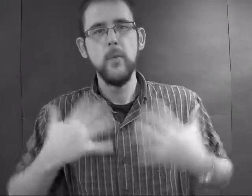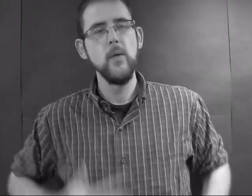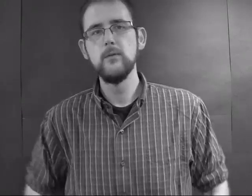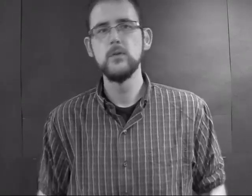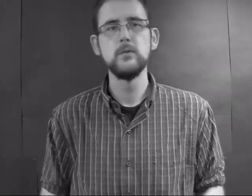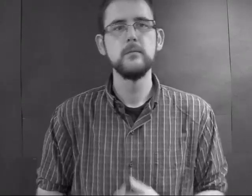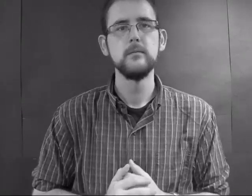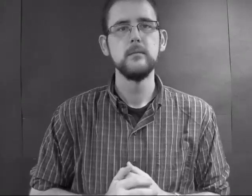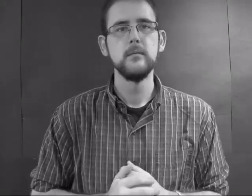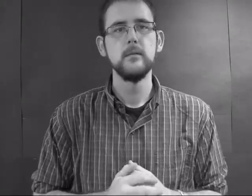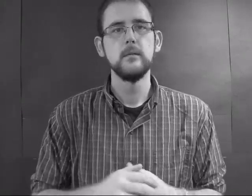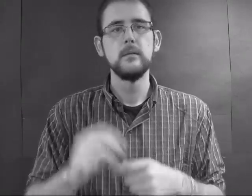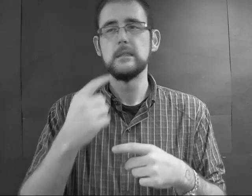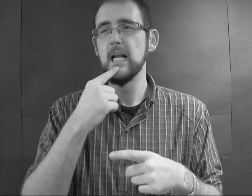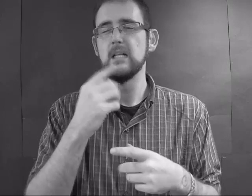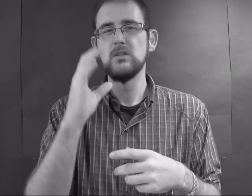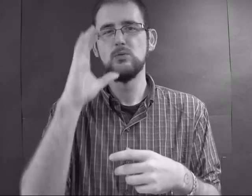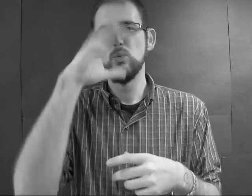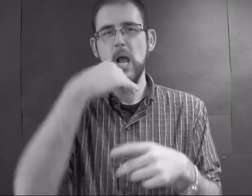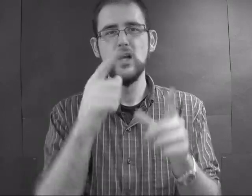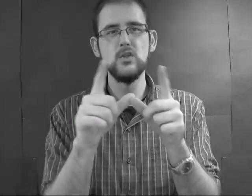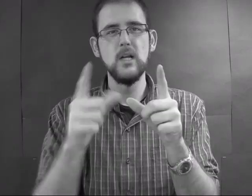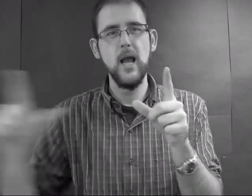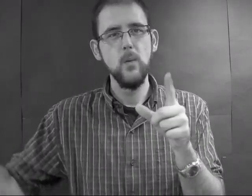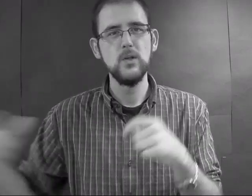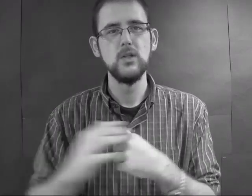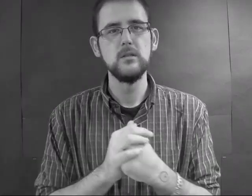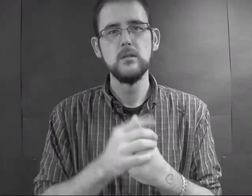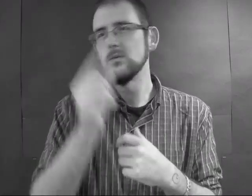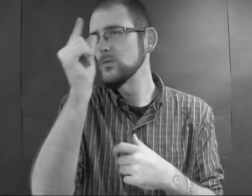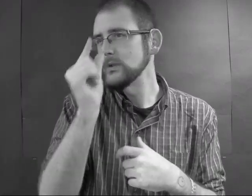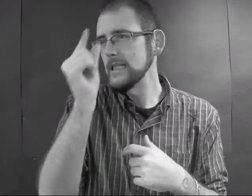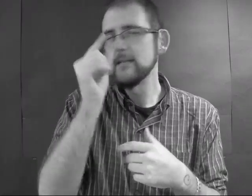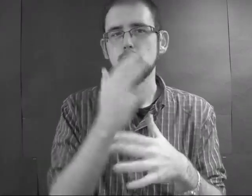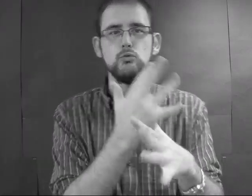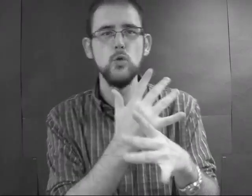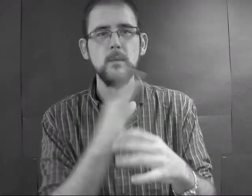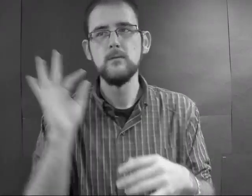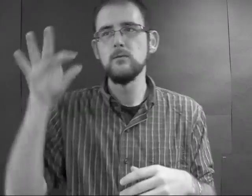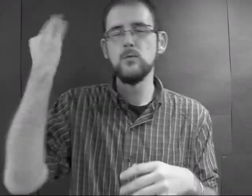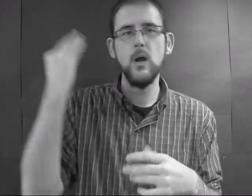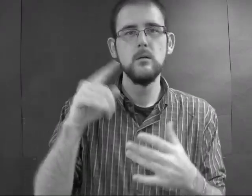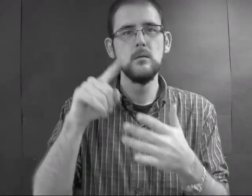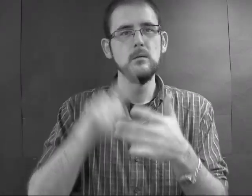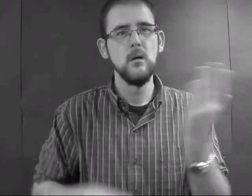on herself and speaking languages like Greek and French and German, which